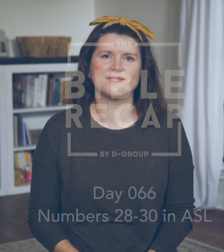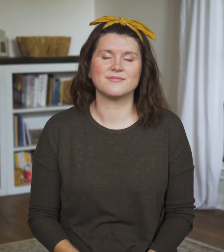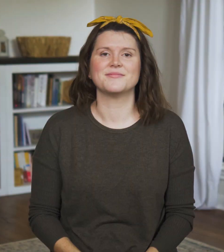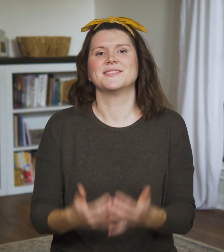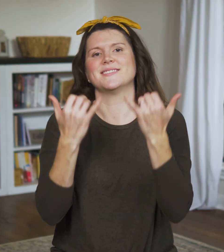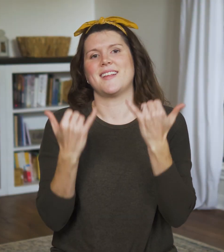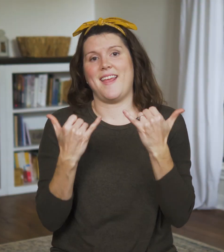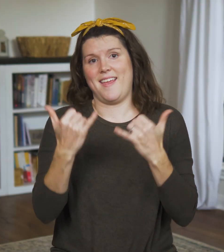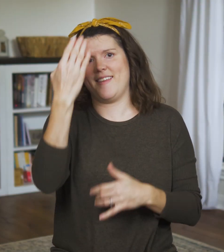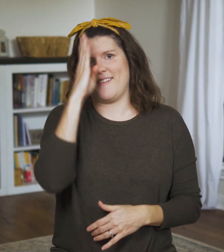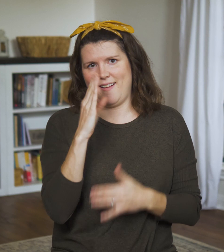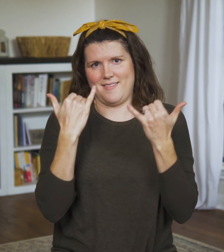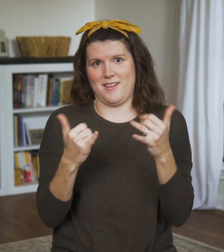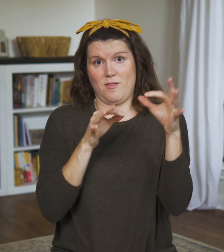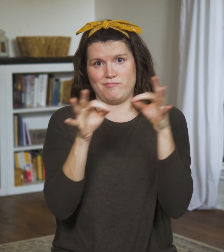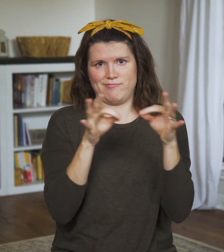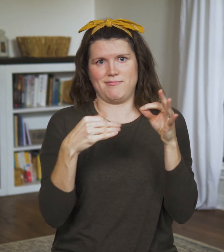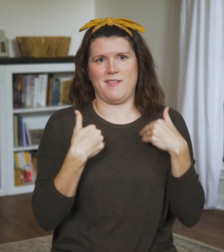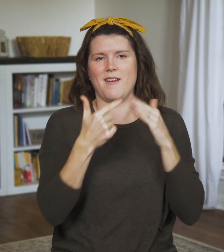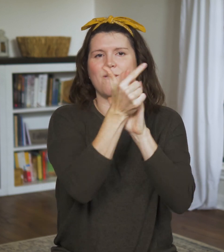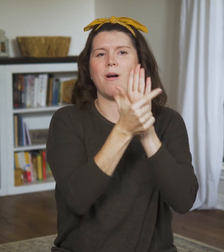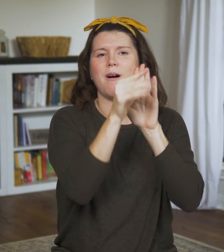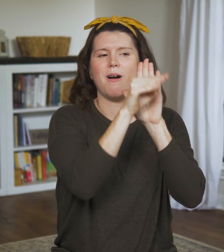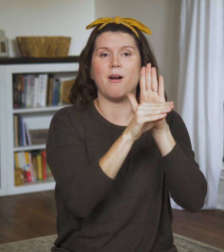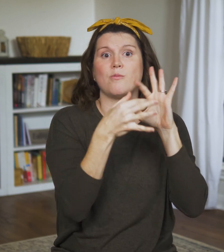Today God outlines laws, feasts,